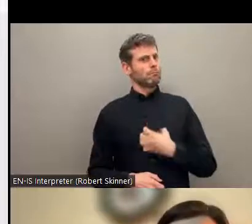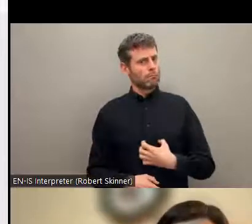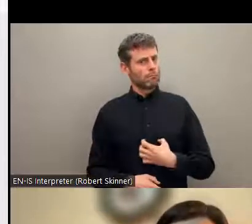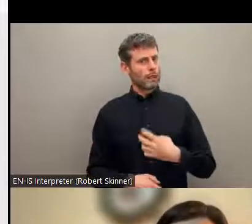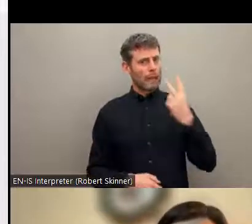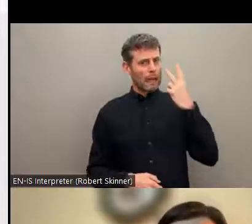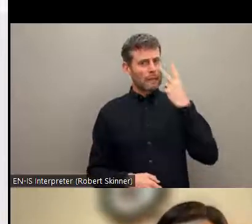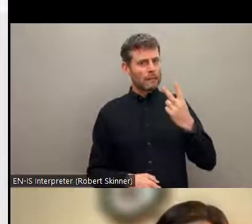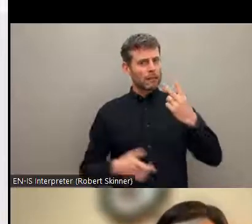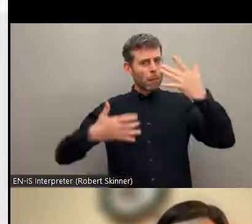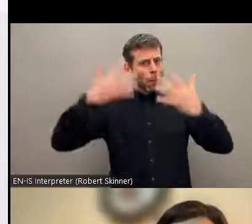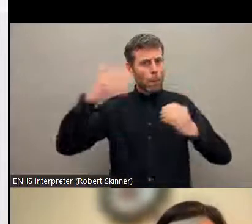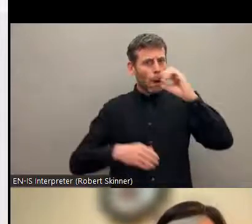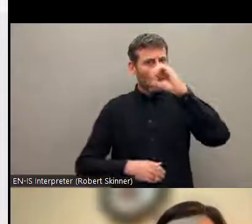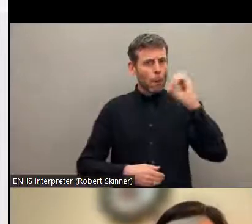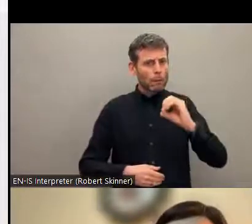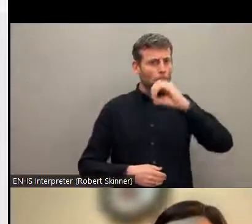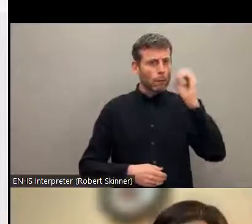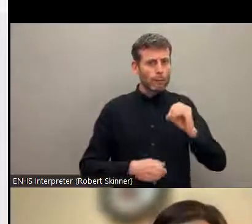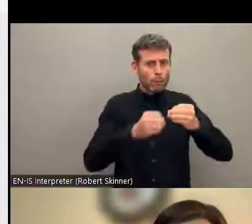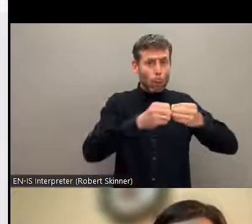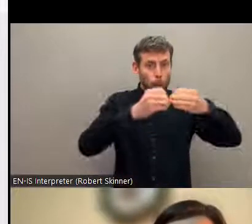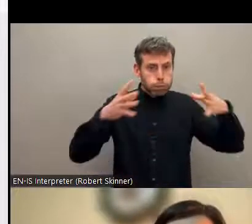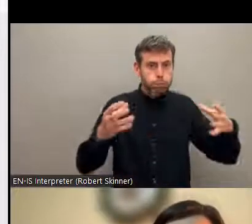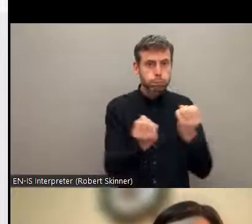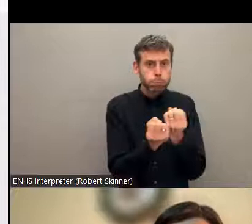of Nepal, commencement toward the Global Disability